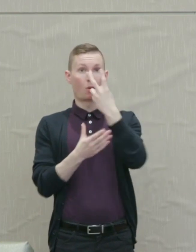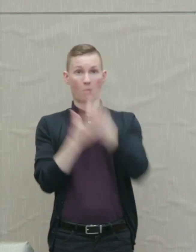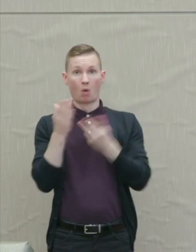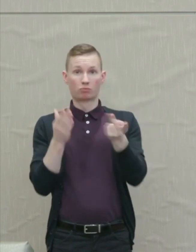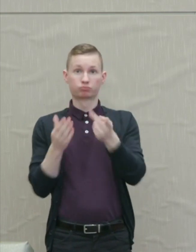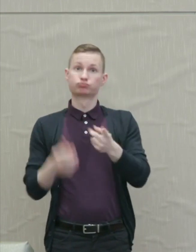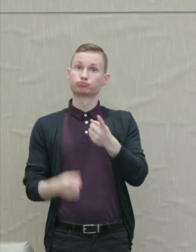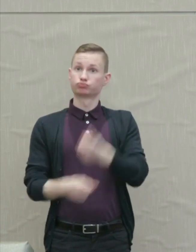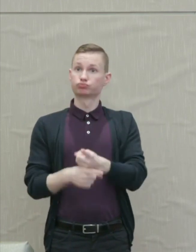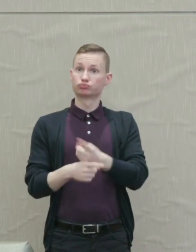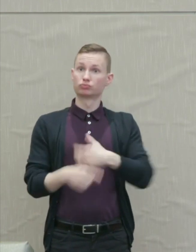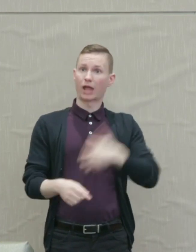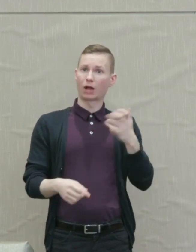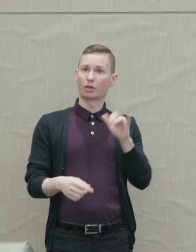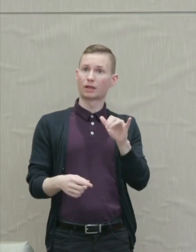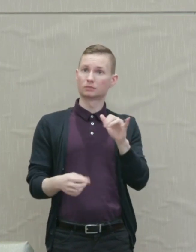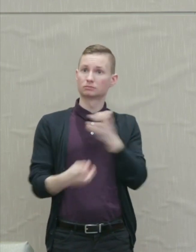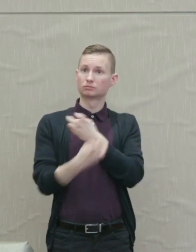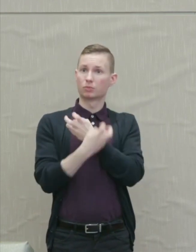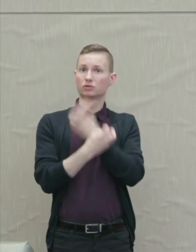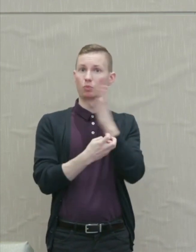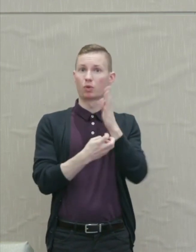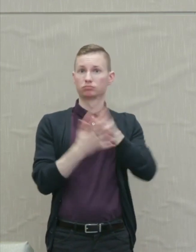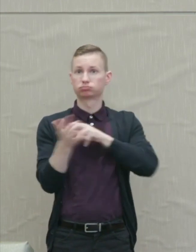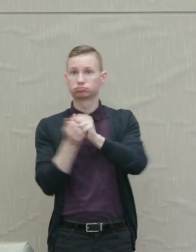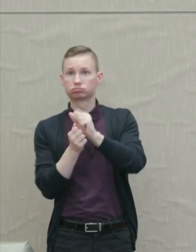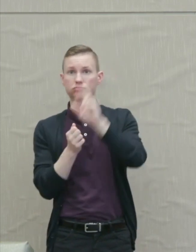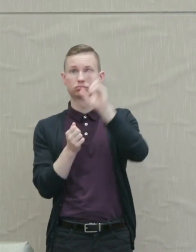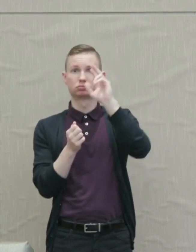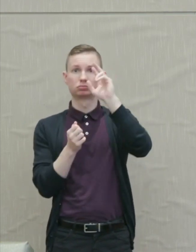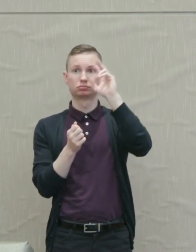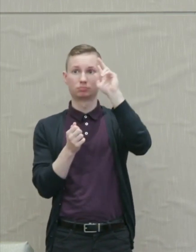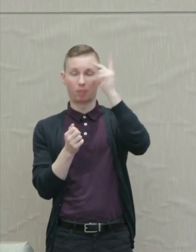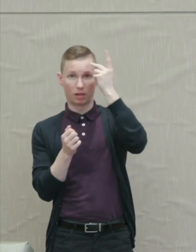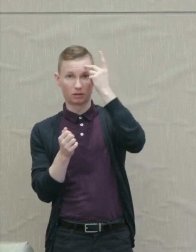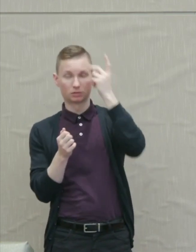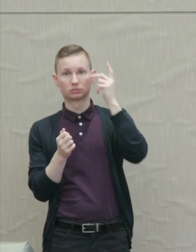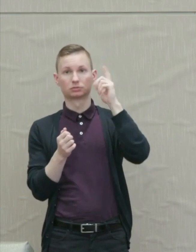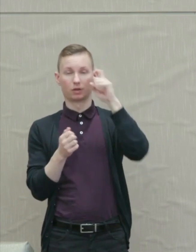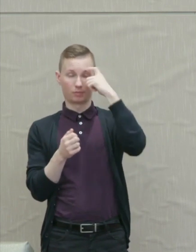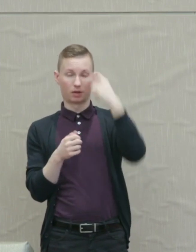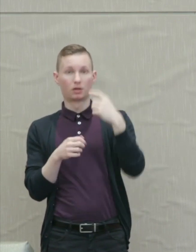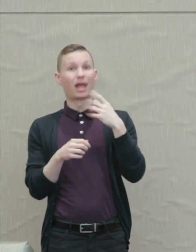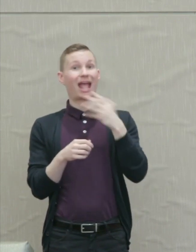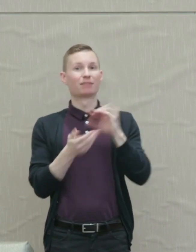Anger is a poison to democratic politics, and it's all the worse when fueled by a lurking